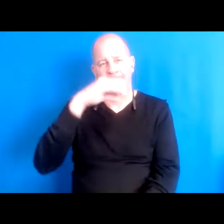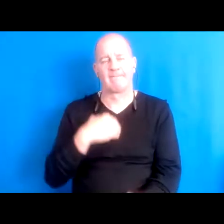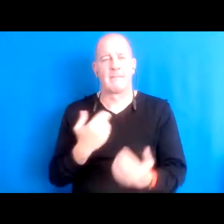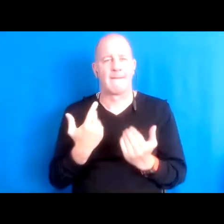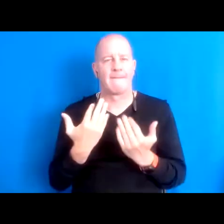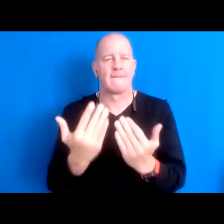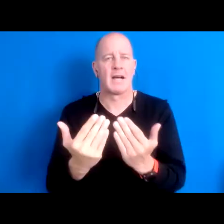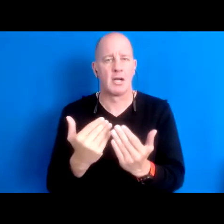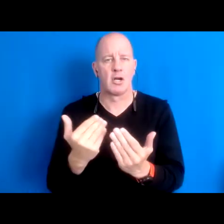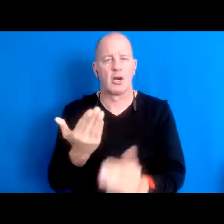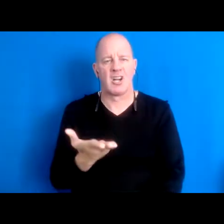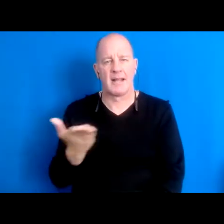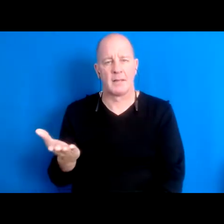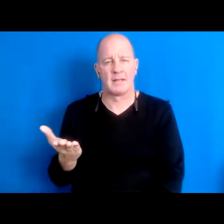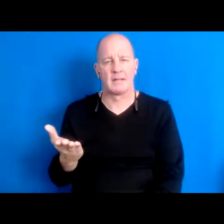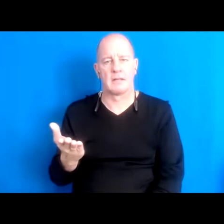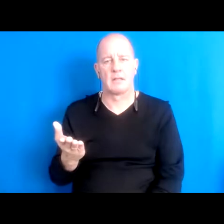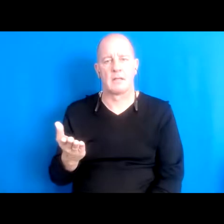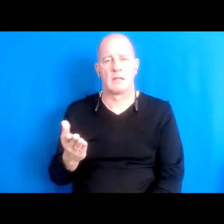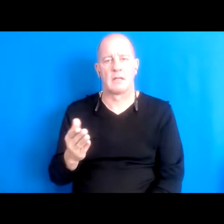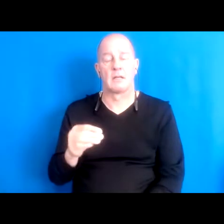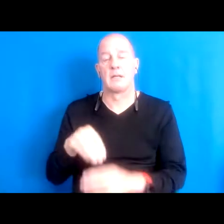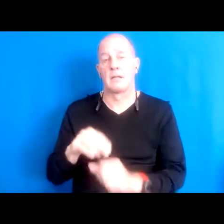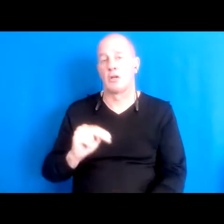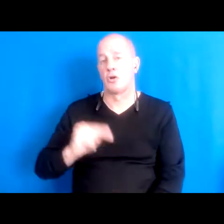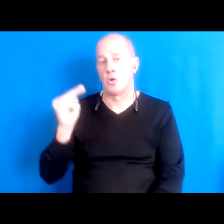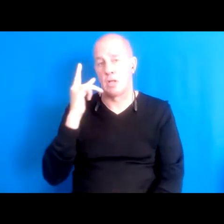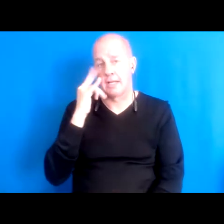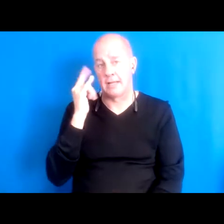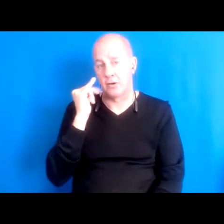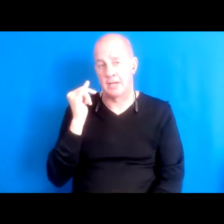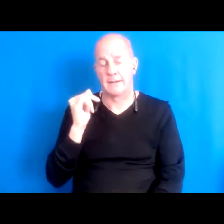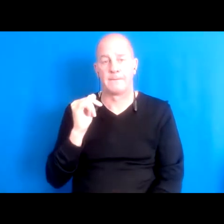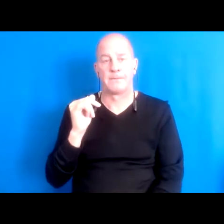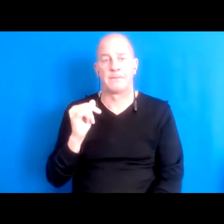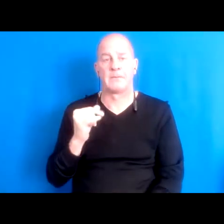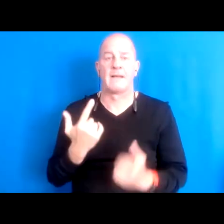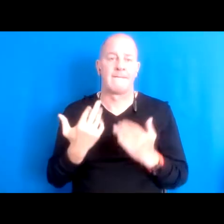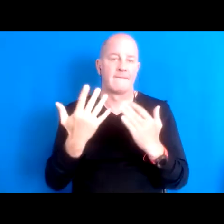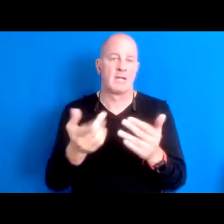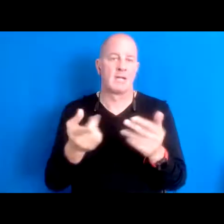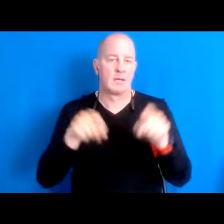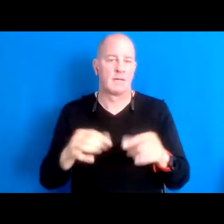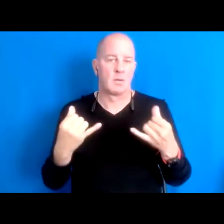15:51:39 We're at and we're Northern California, of course, fires are going on right now but that I guess like what I'm trying to say is that uh